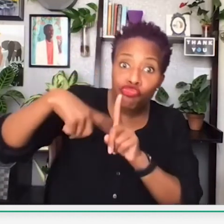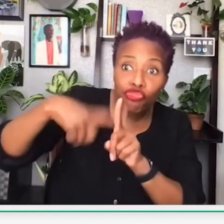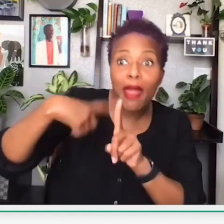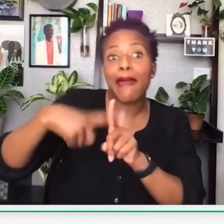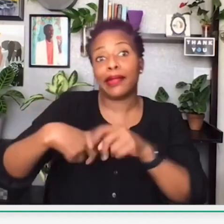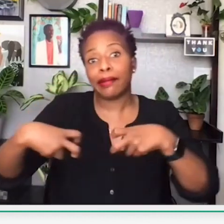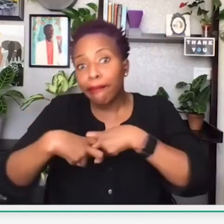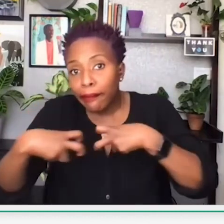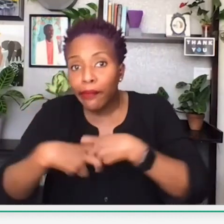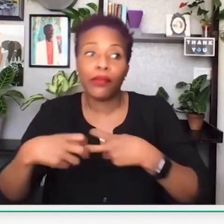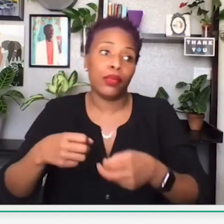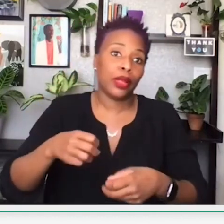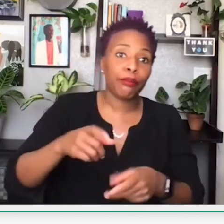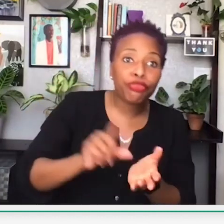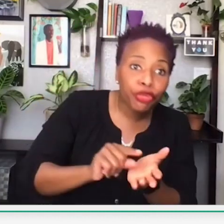of overhead costs, rent,